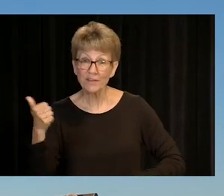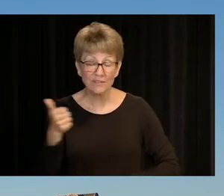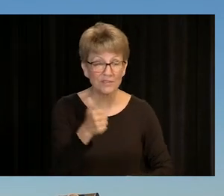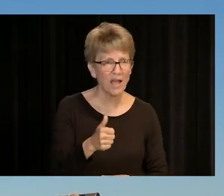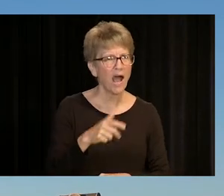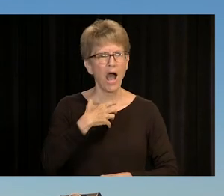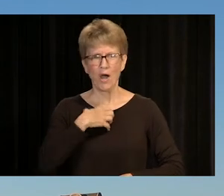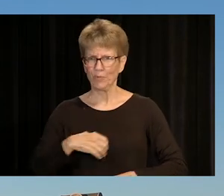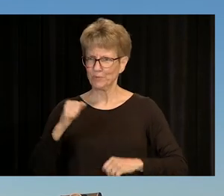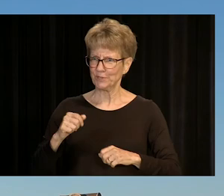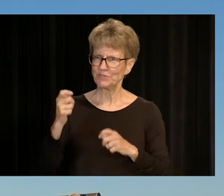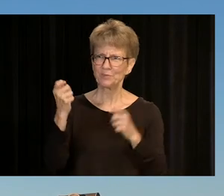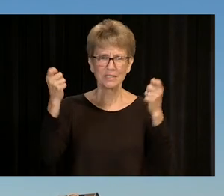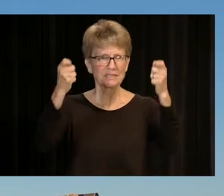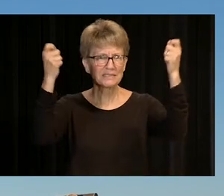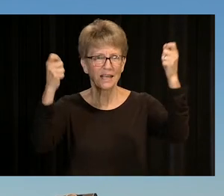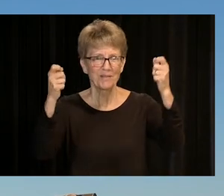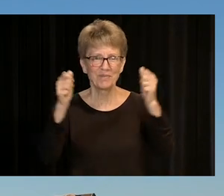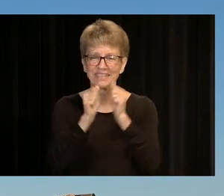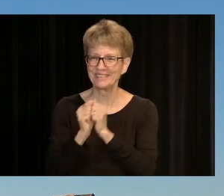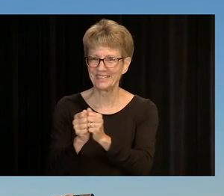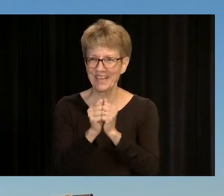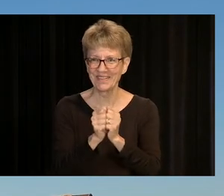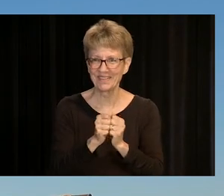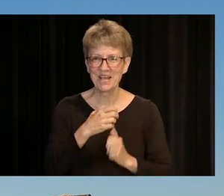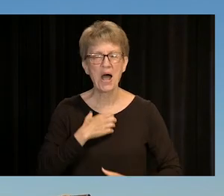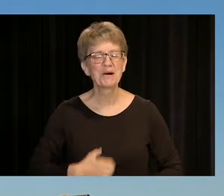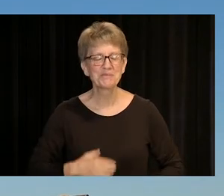I ALSO WISH YOU LUCK IN YOUR FUTURE ENDEAVORS.